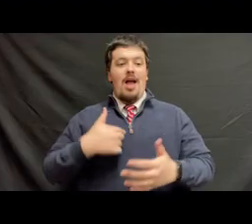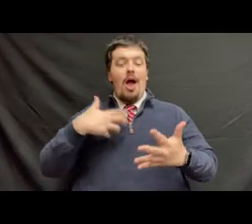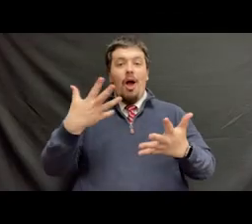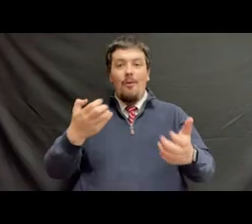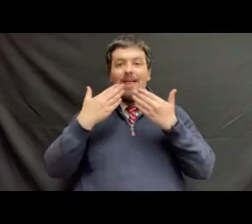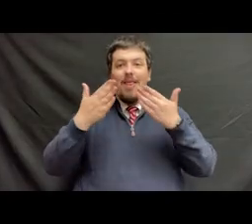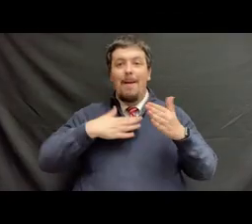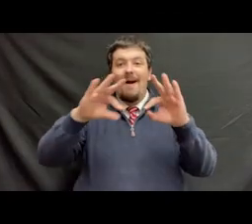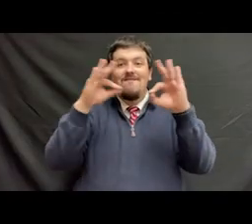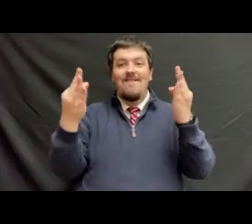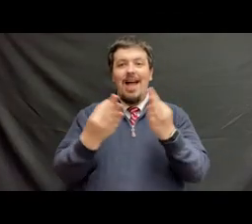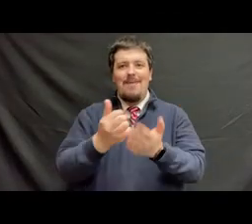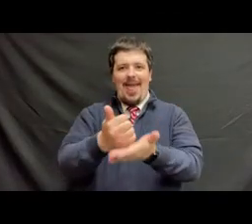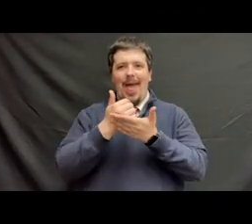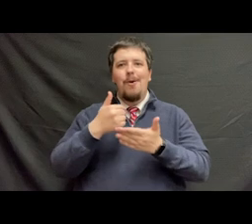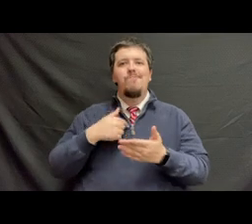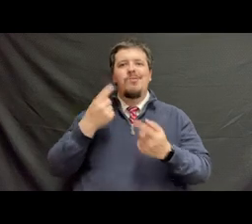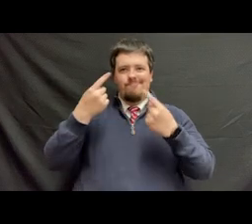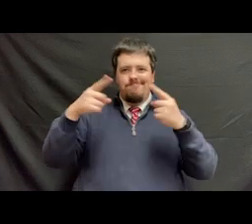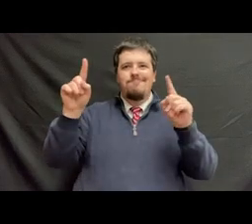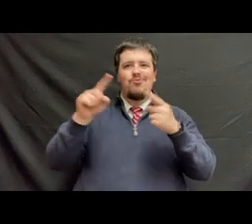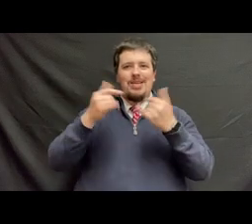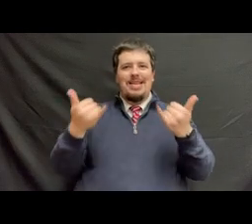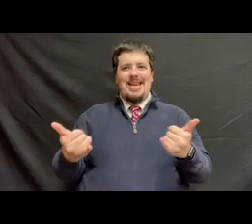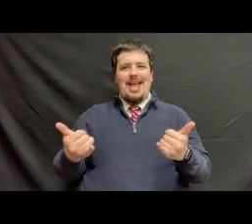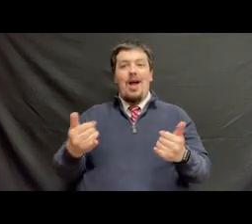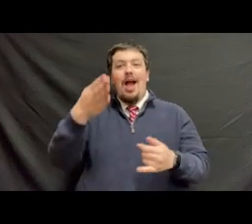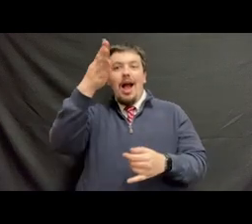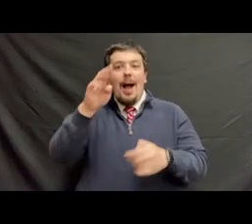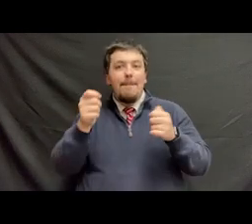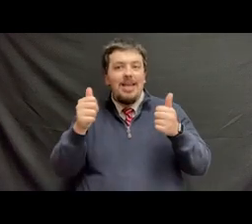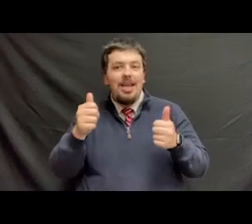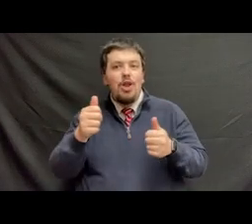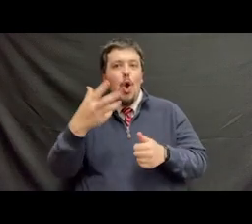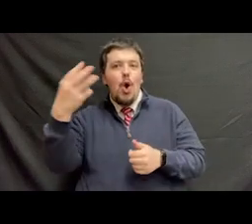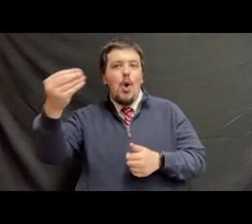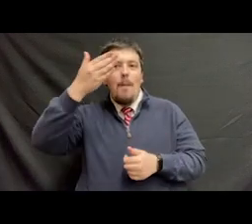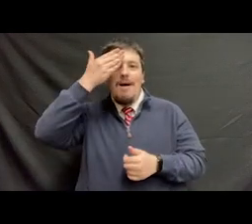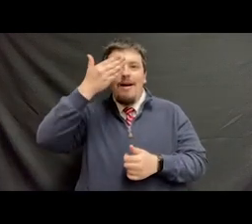I just wanna thank my family for helping me get to this point. Godspeed and go, Bucs.